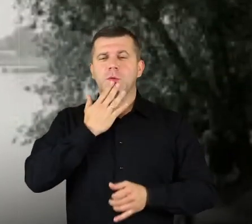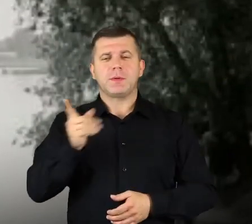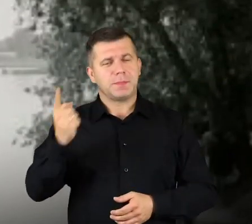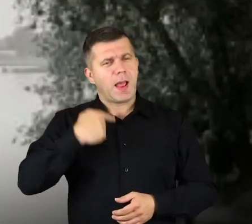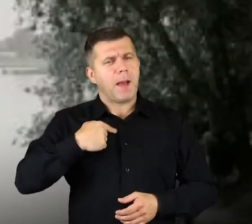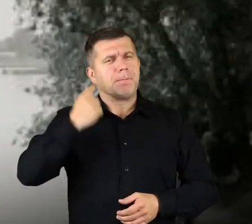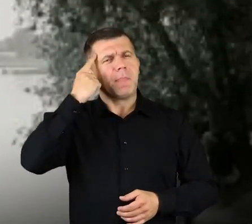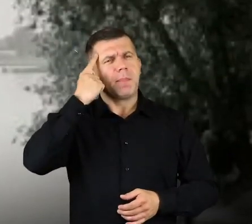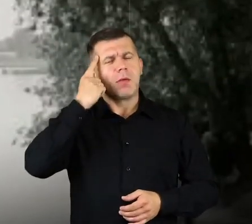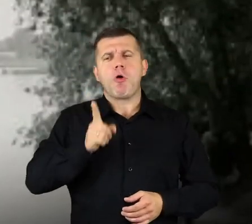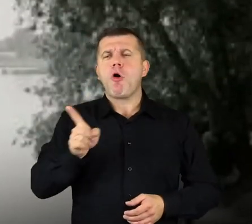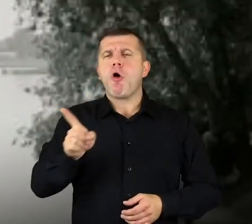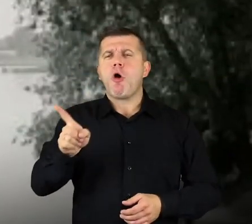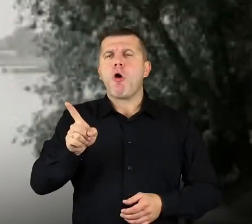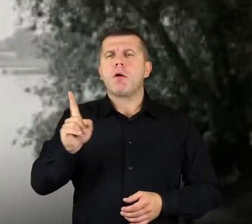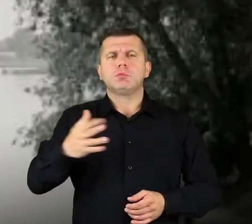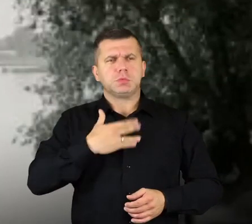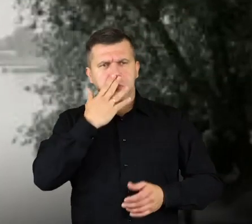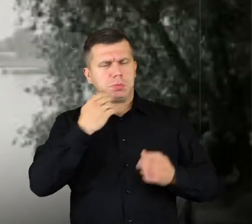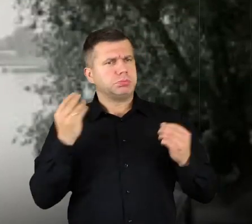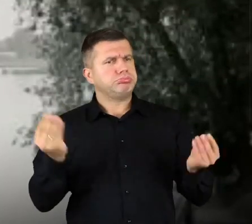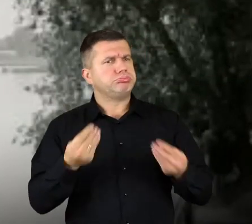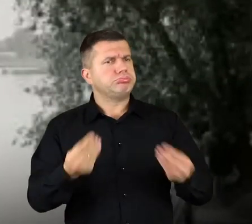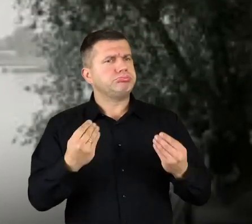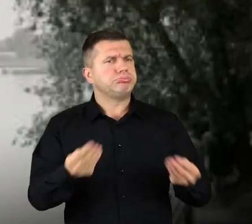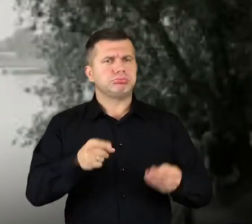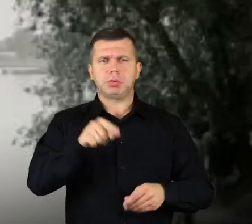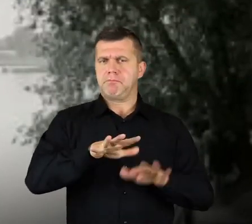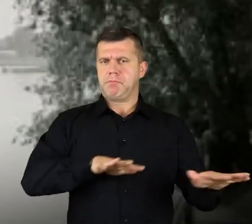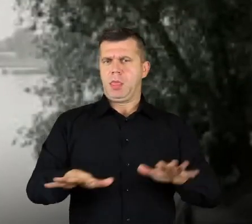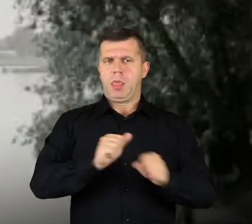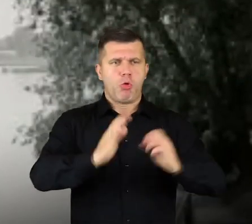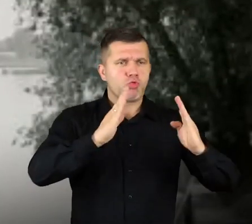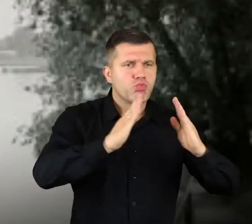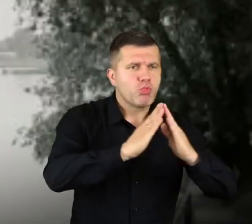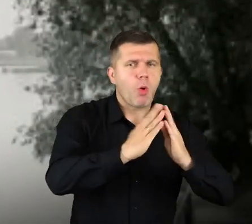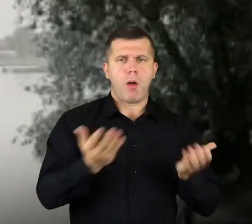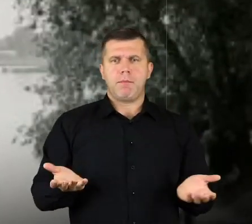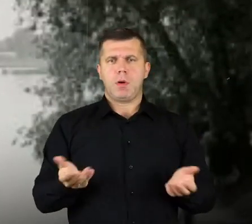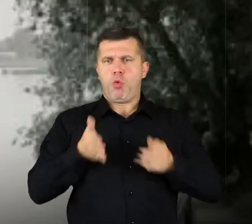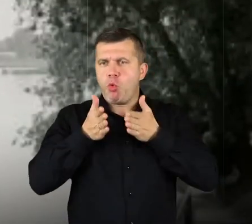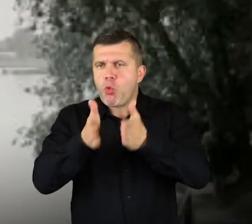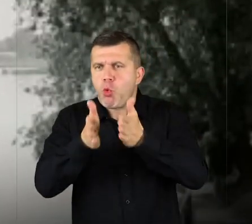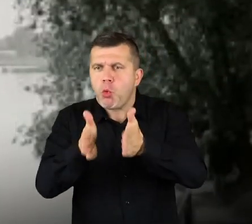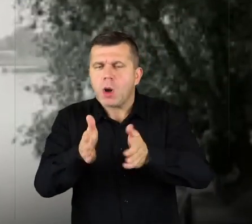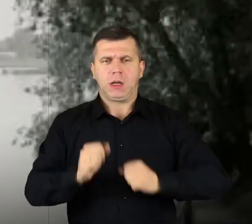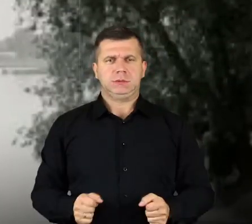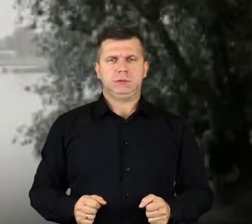I remember that she was totally charmed with this place, that we have those small houses, and tiny streets.